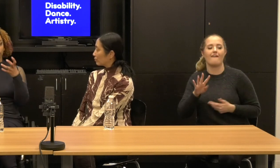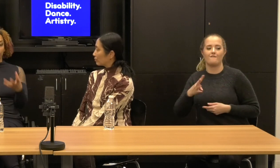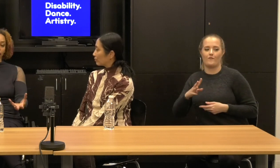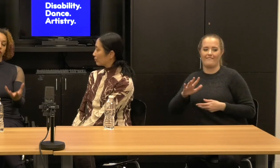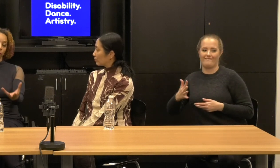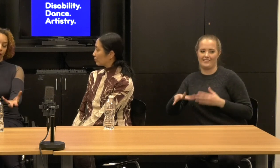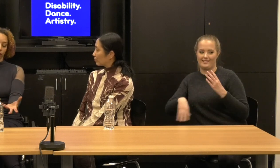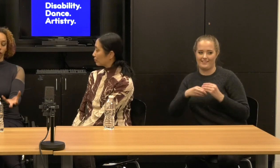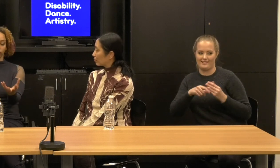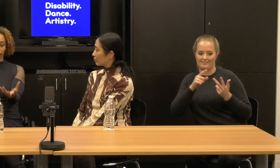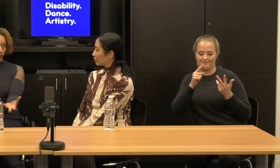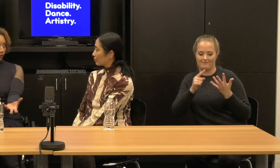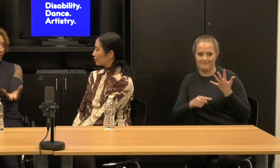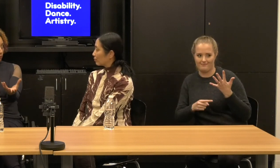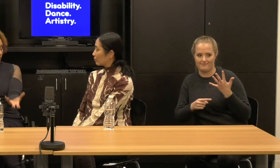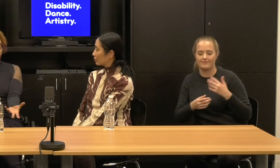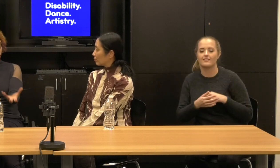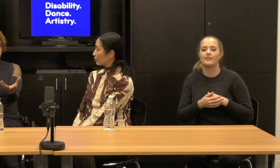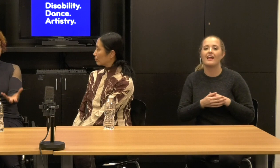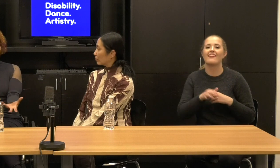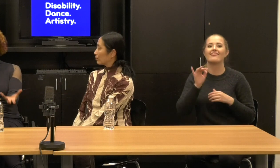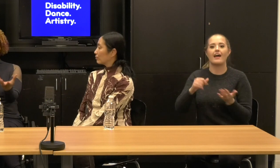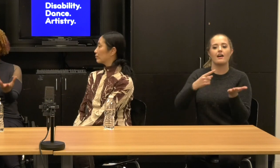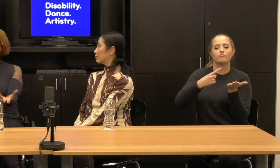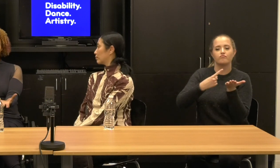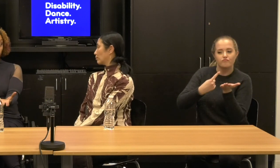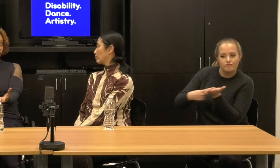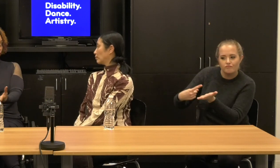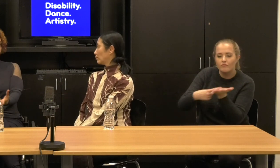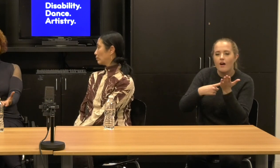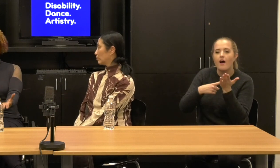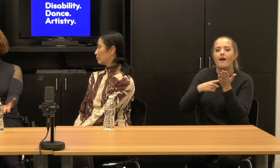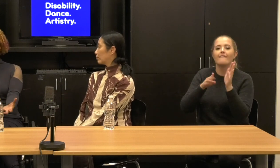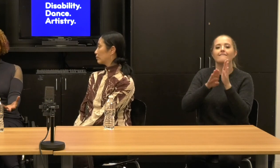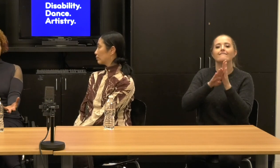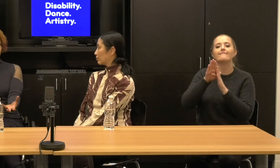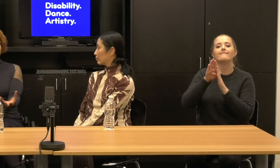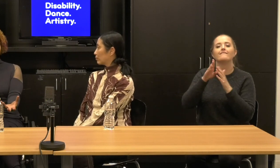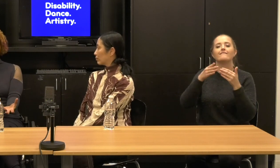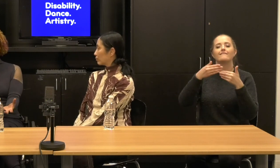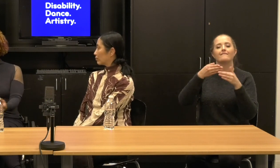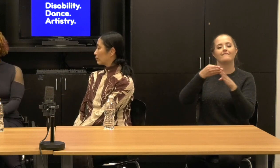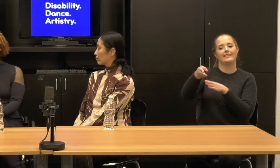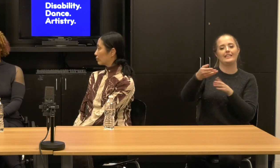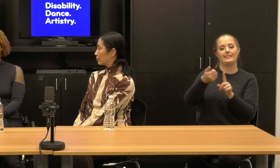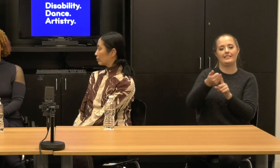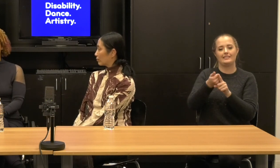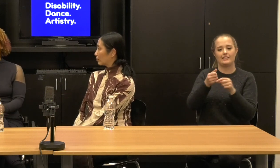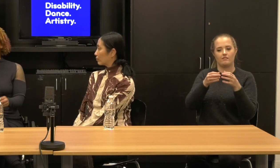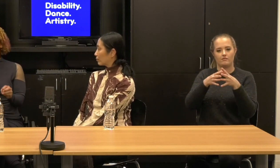that is about the healthy debate and growth of a field that has serious artistic merit.